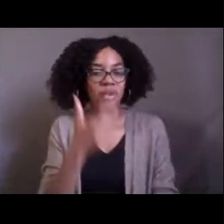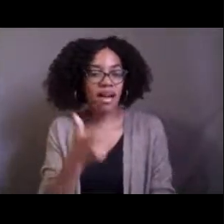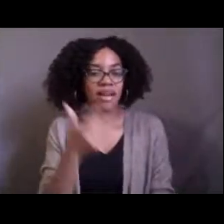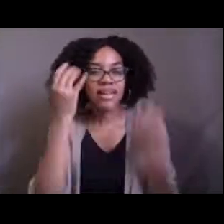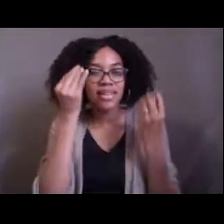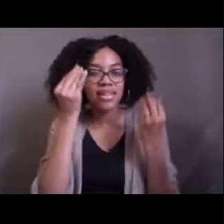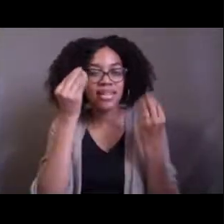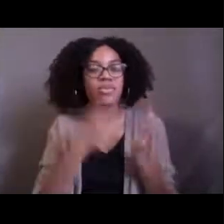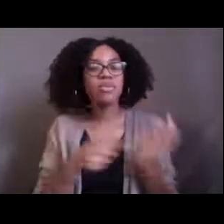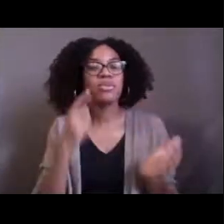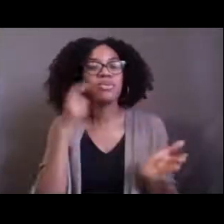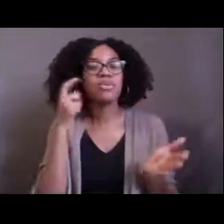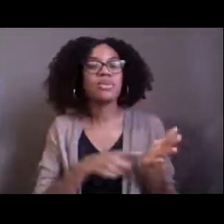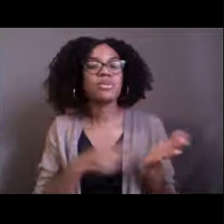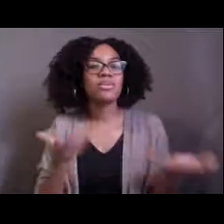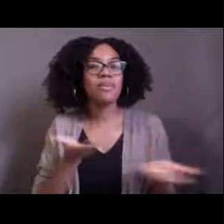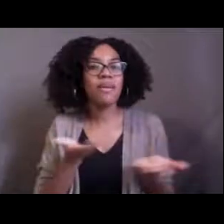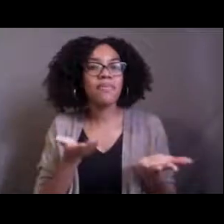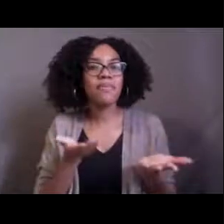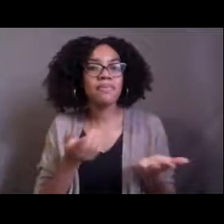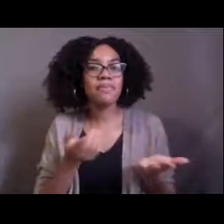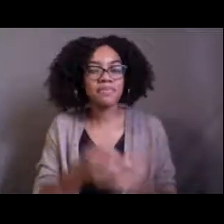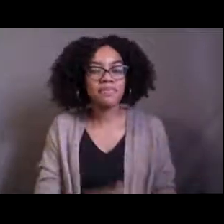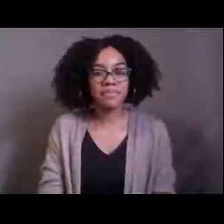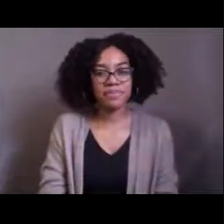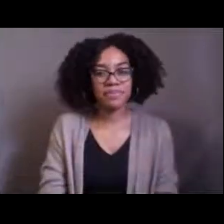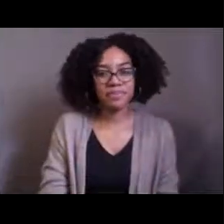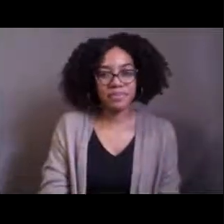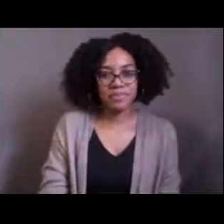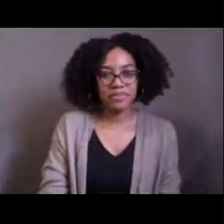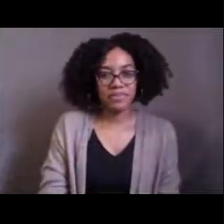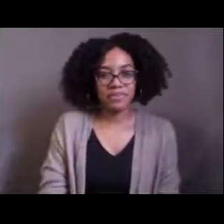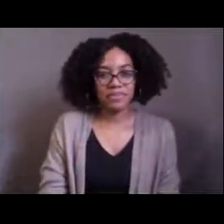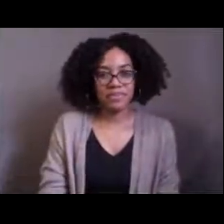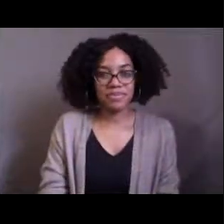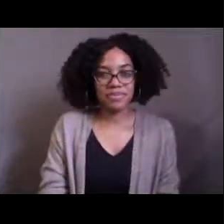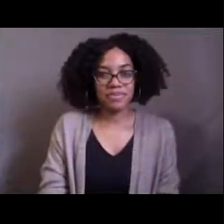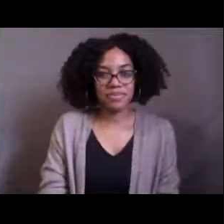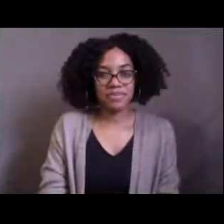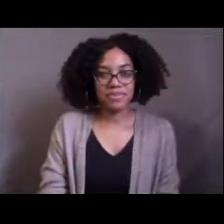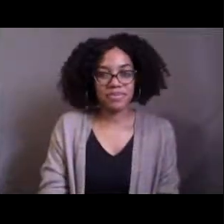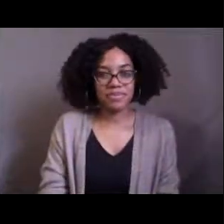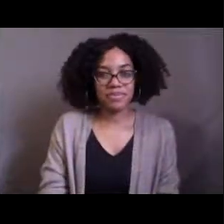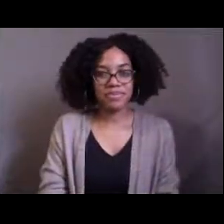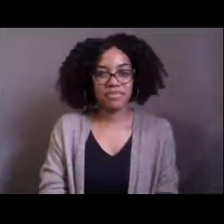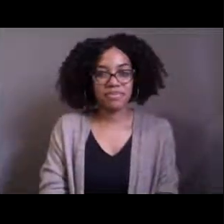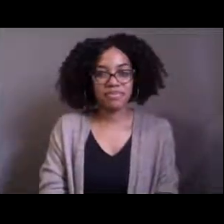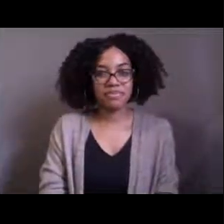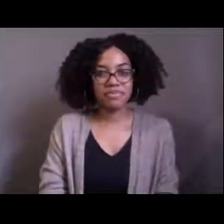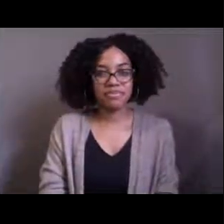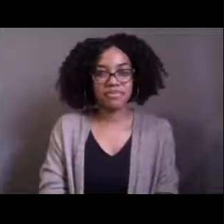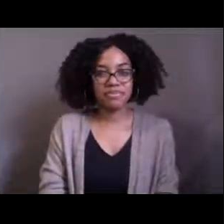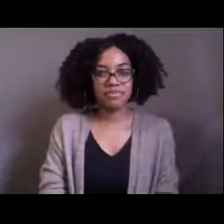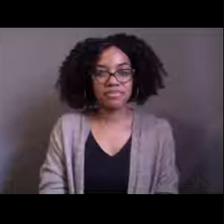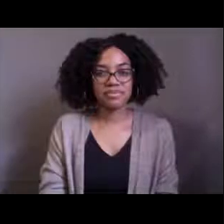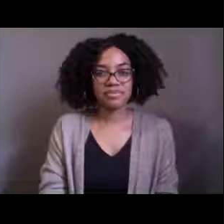and what your observations are about this animal and how it might impact its environment. So Grace, when you're ready.